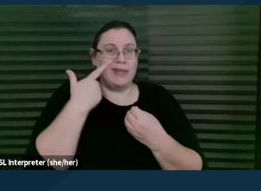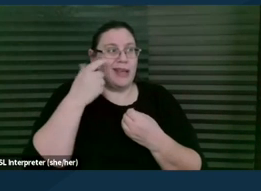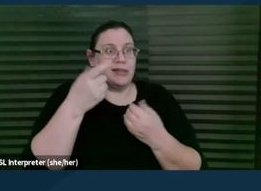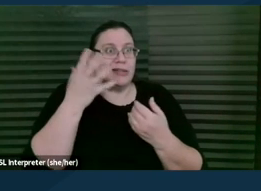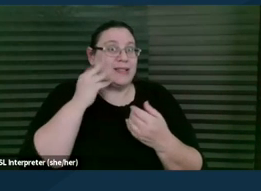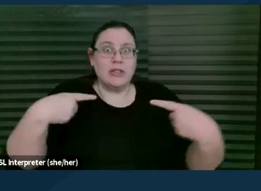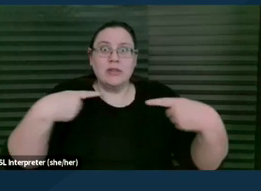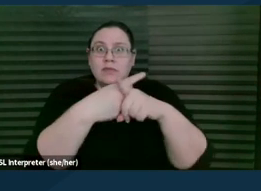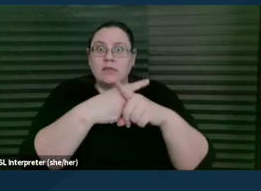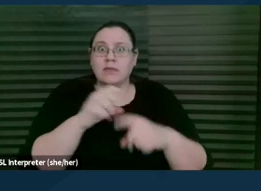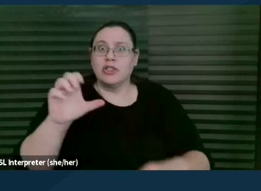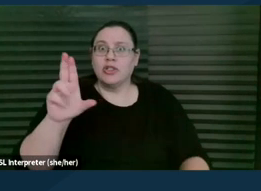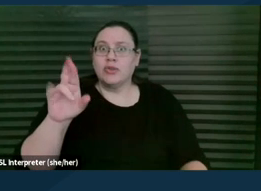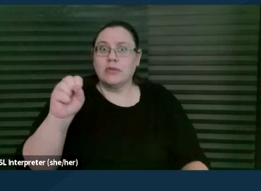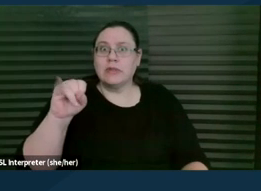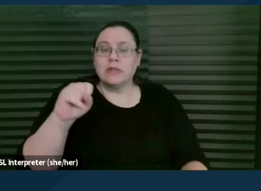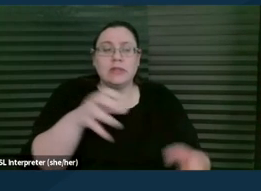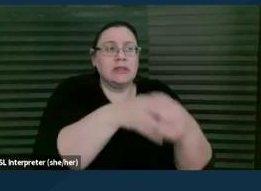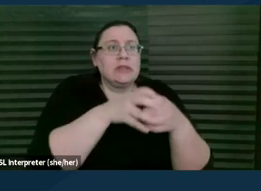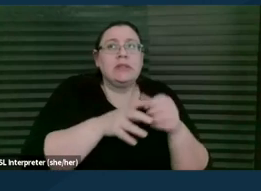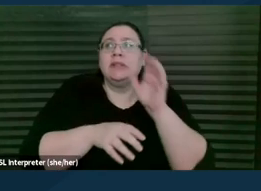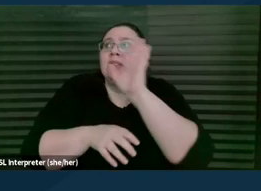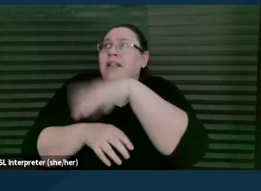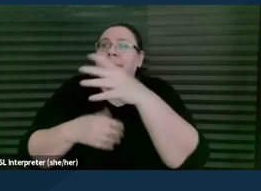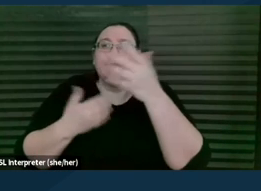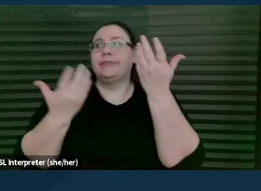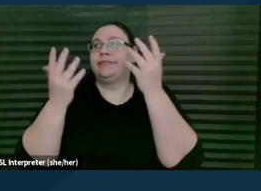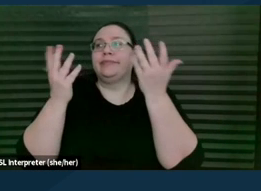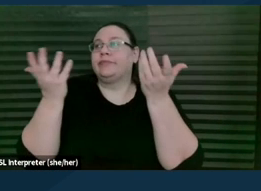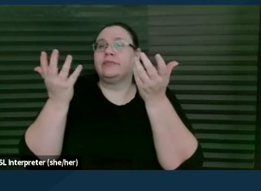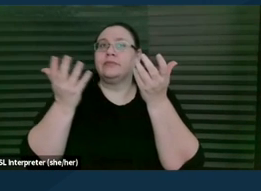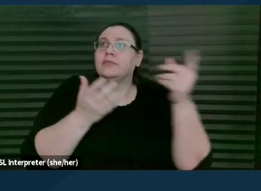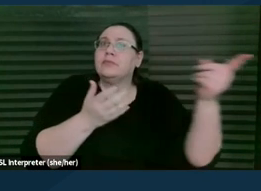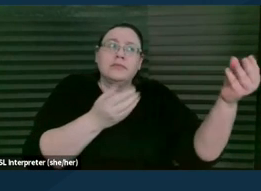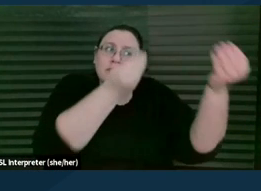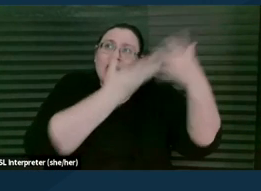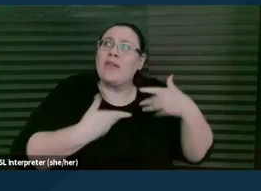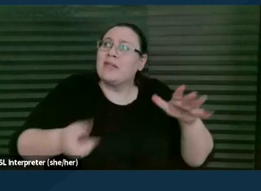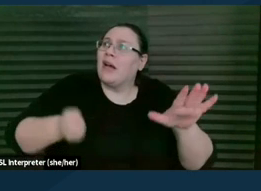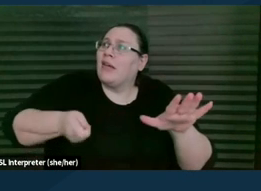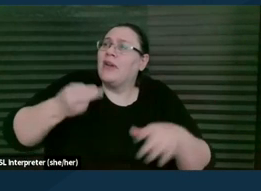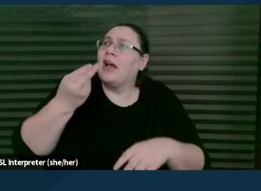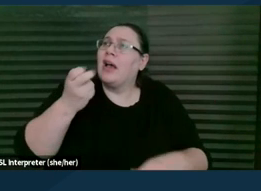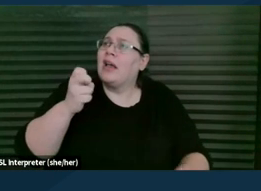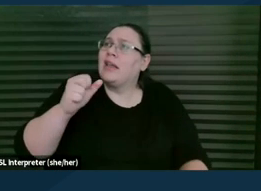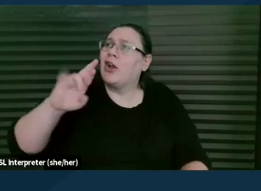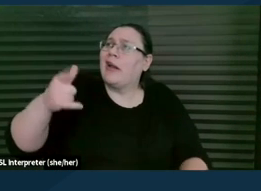and they'll say, you know, "I got a notice of hearing. The school district is, you know, has requested a hearing,